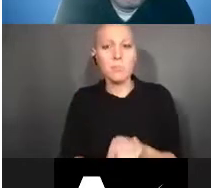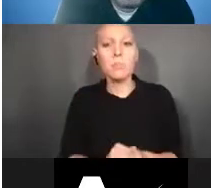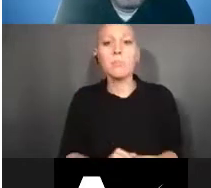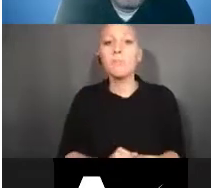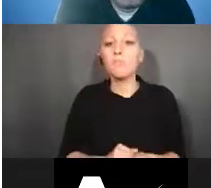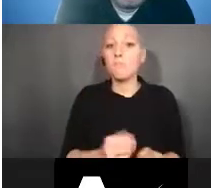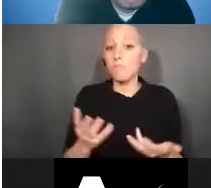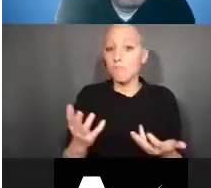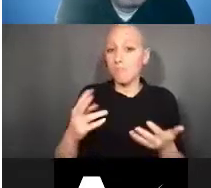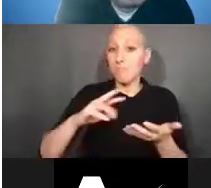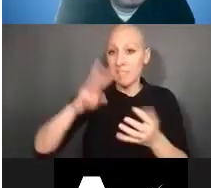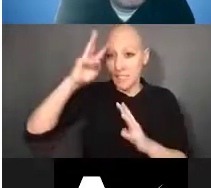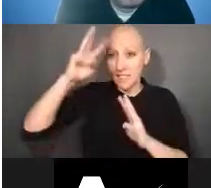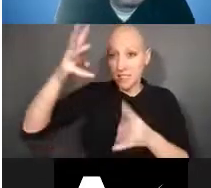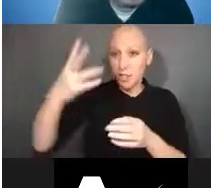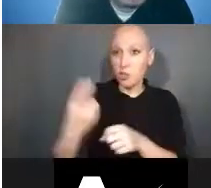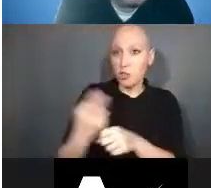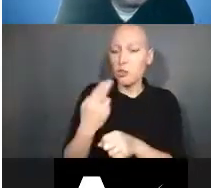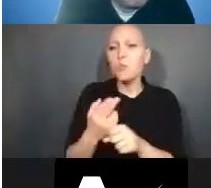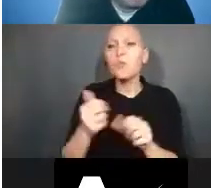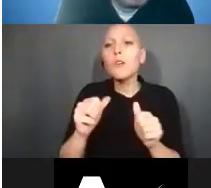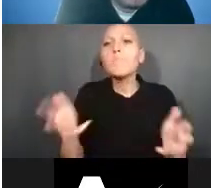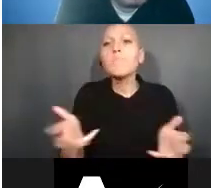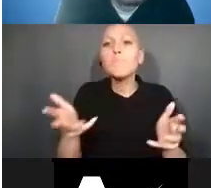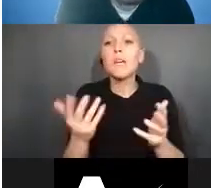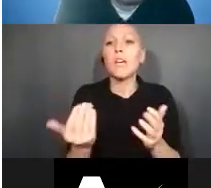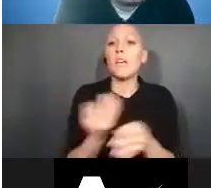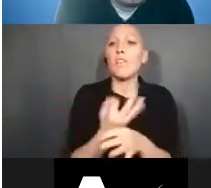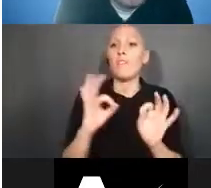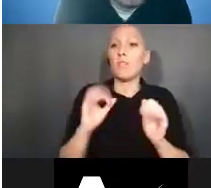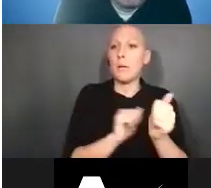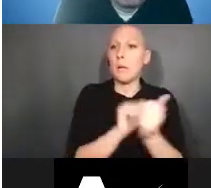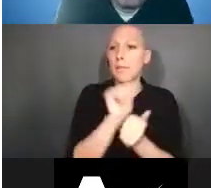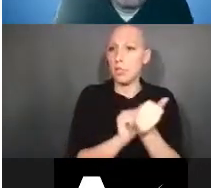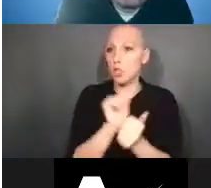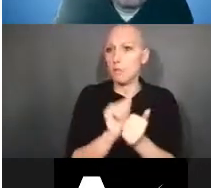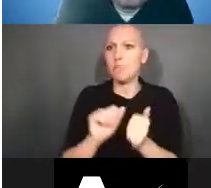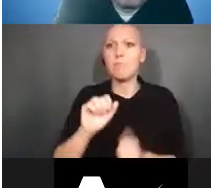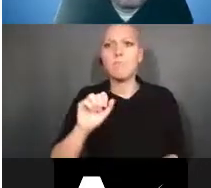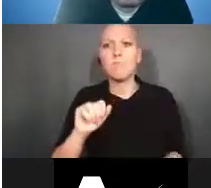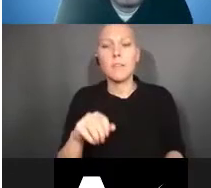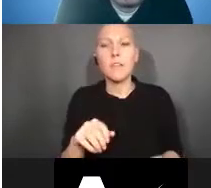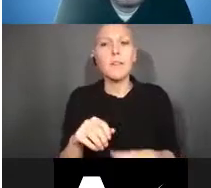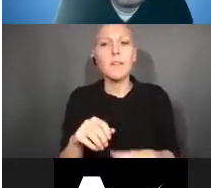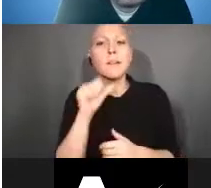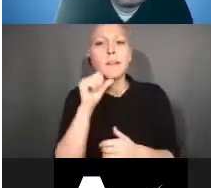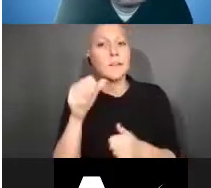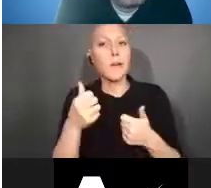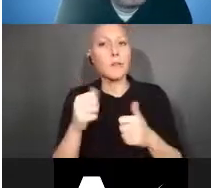to promote free competition and enterprise, without unduly encumbering future research and discovery.